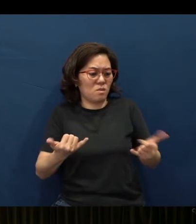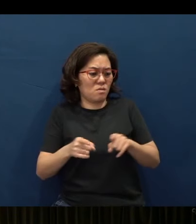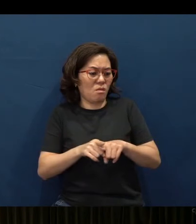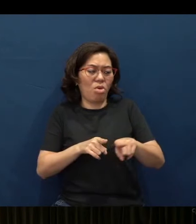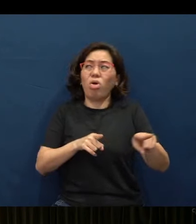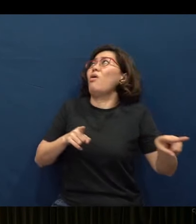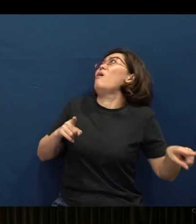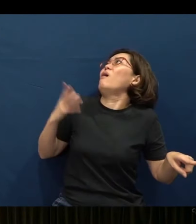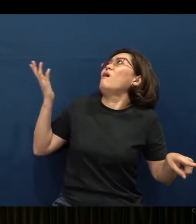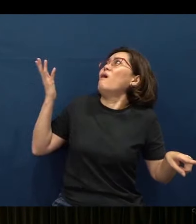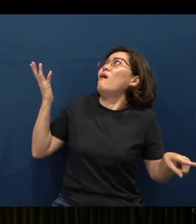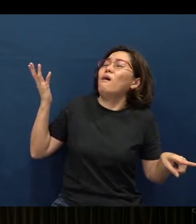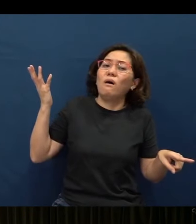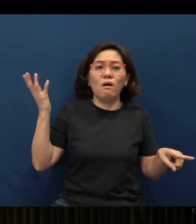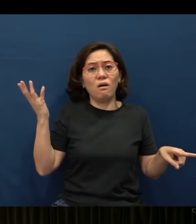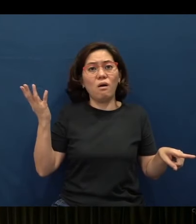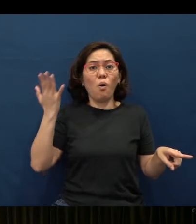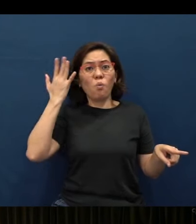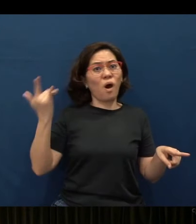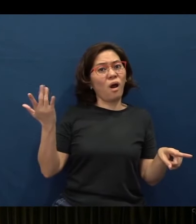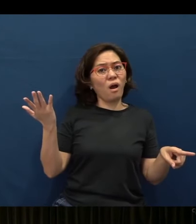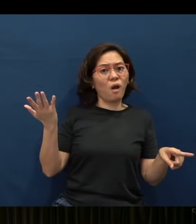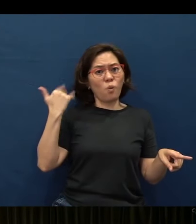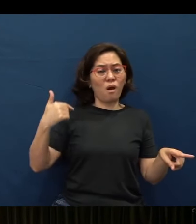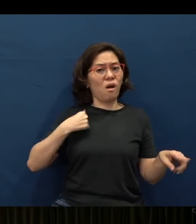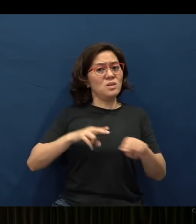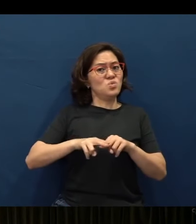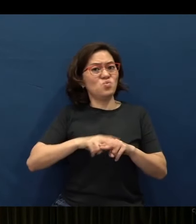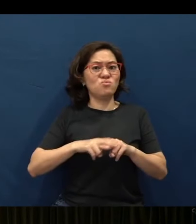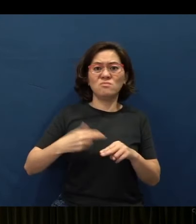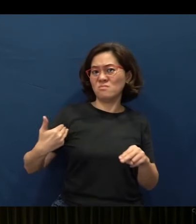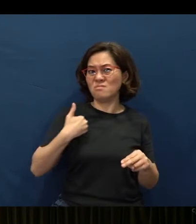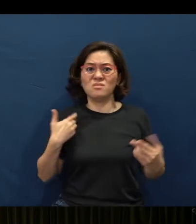I’ve done all this - why is it so? I’ve trained my child - why is it so?”